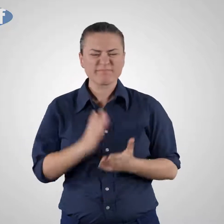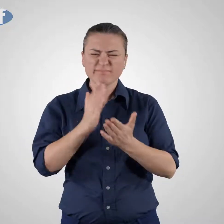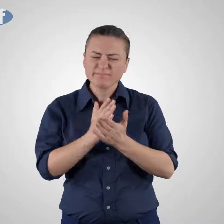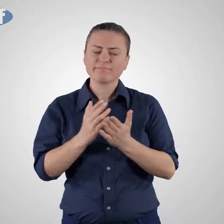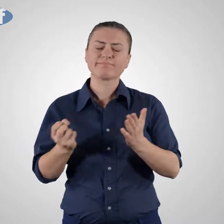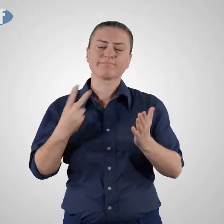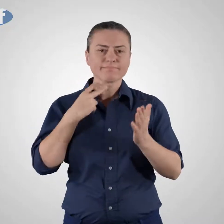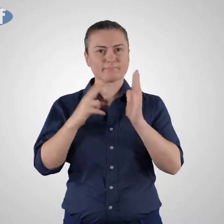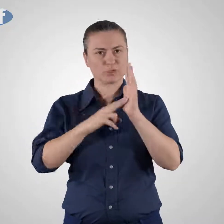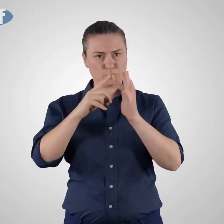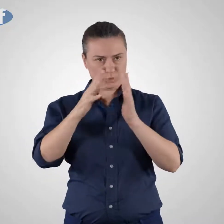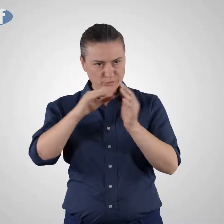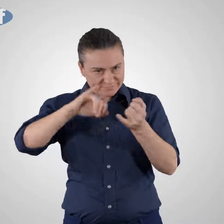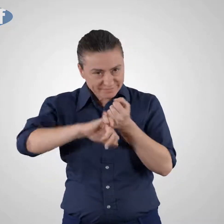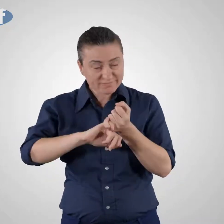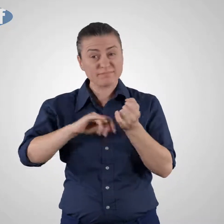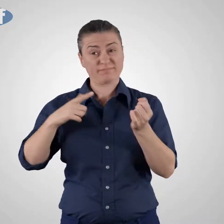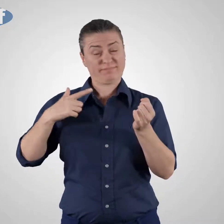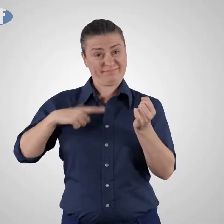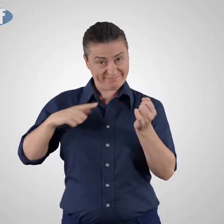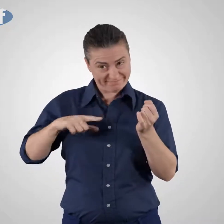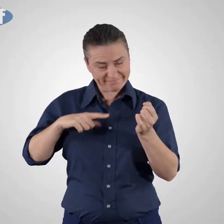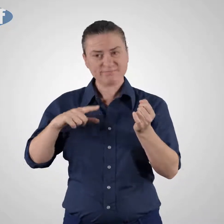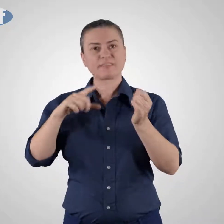regarding the Deaf Community Centre that they are bitterly disappointed to share.